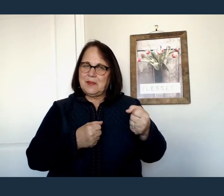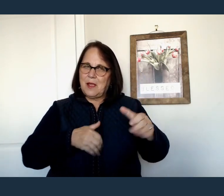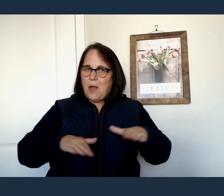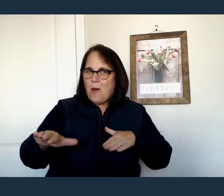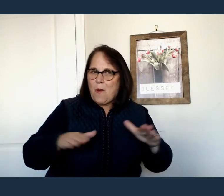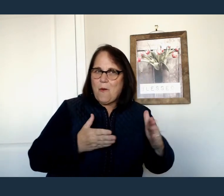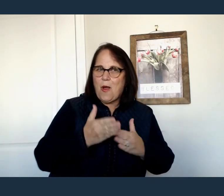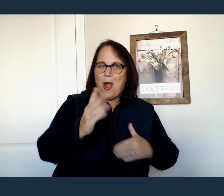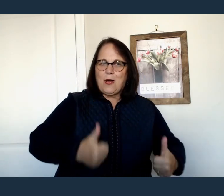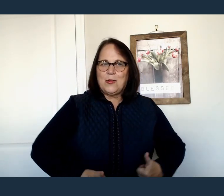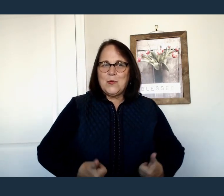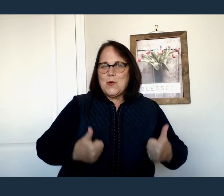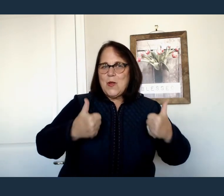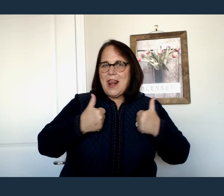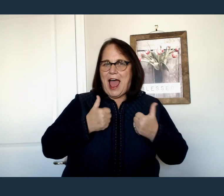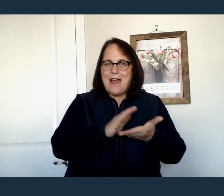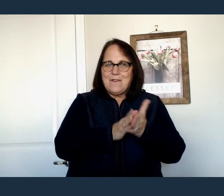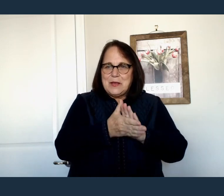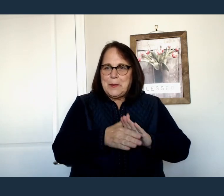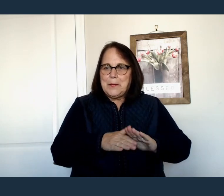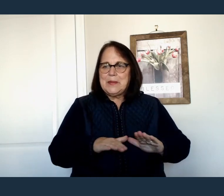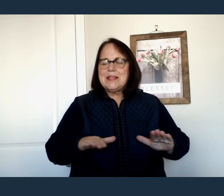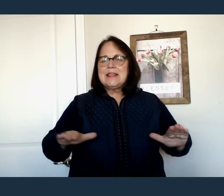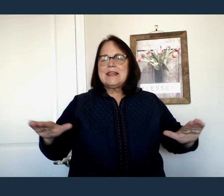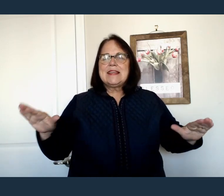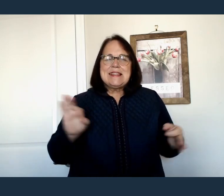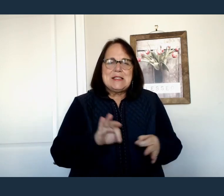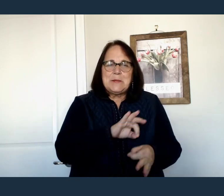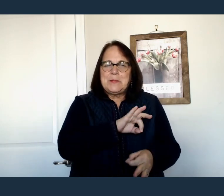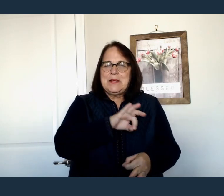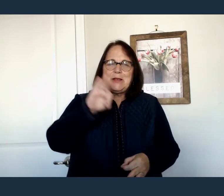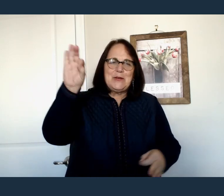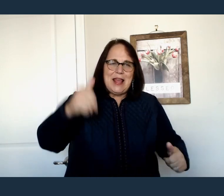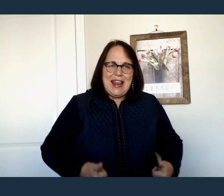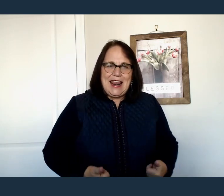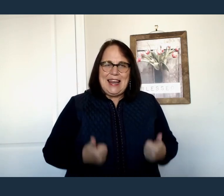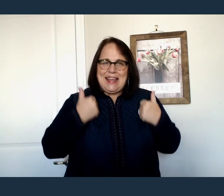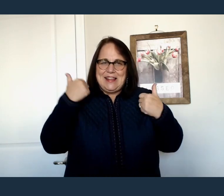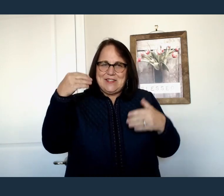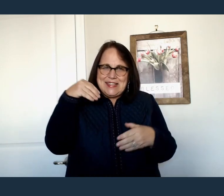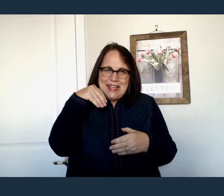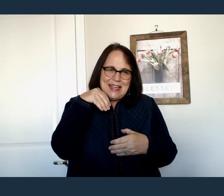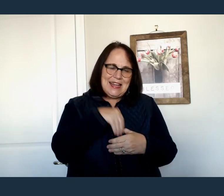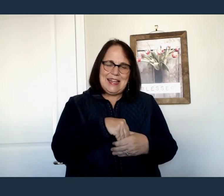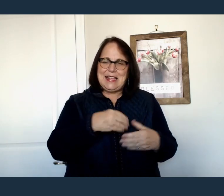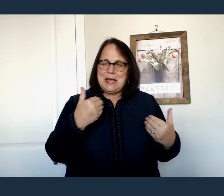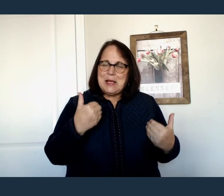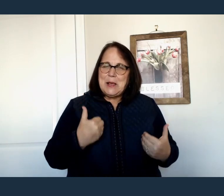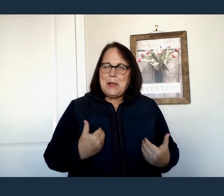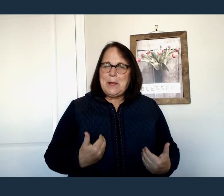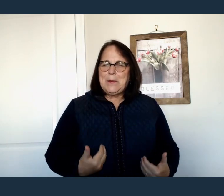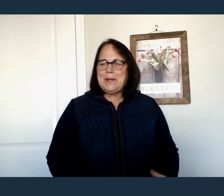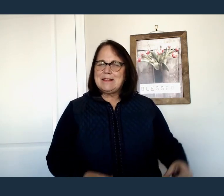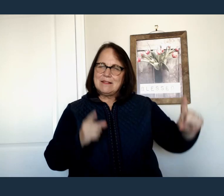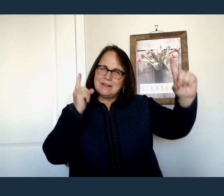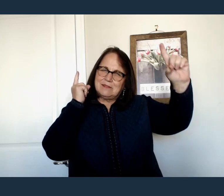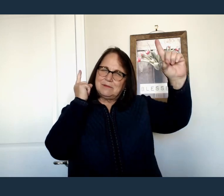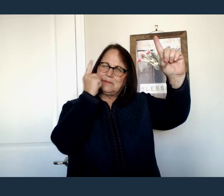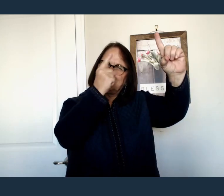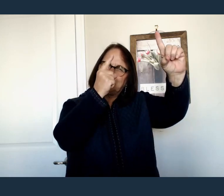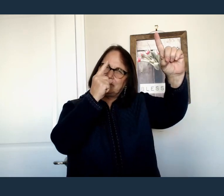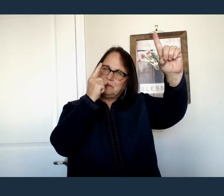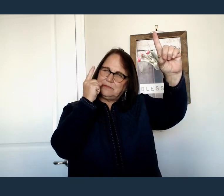Your Spirit lives within me My victory, My victory